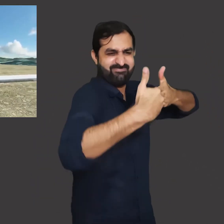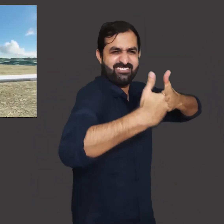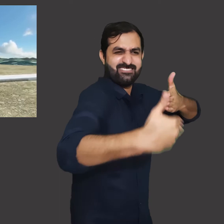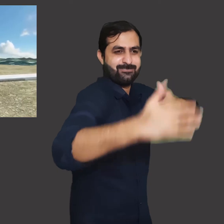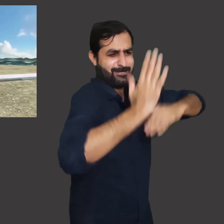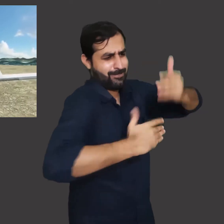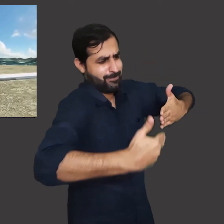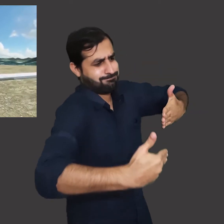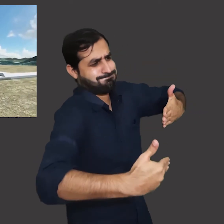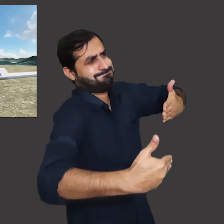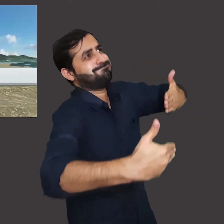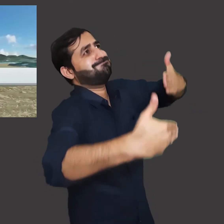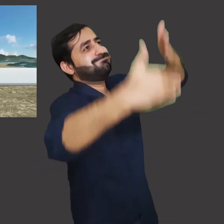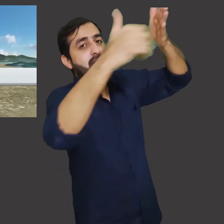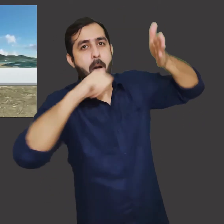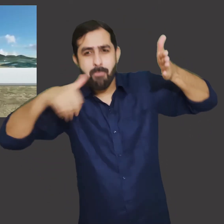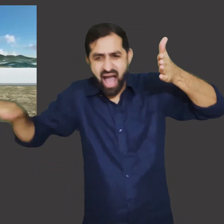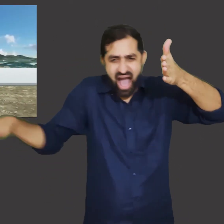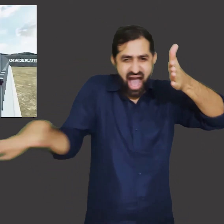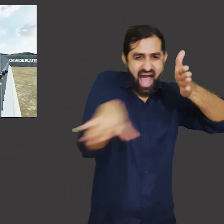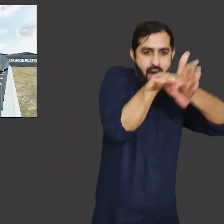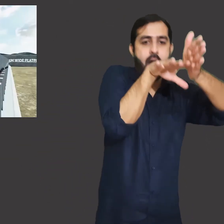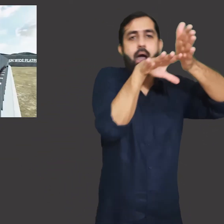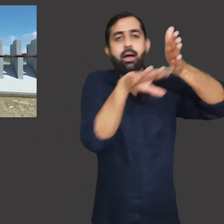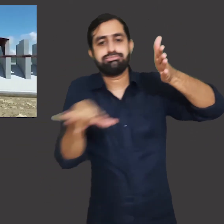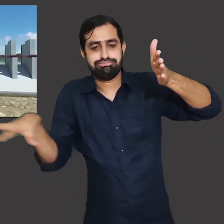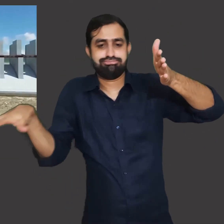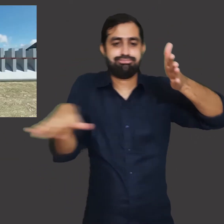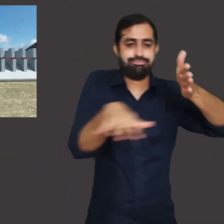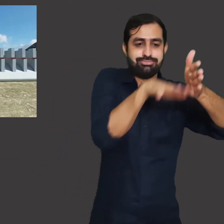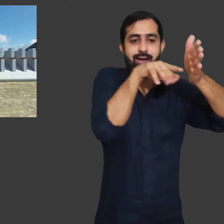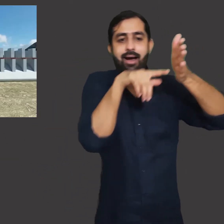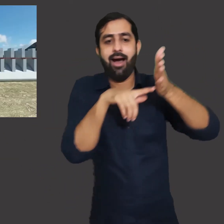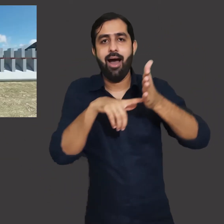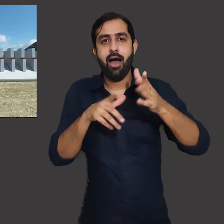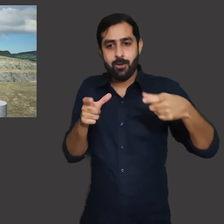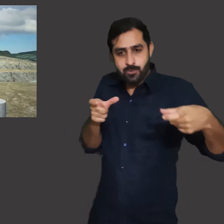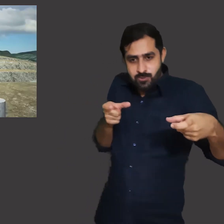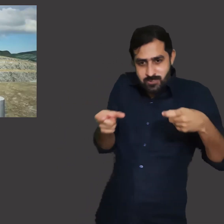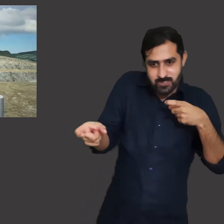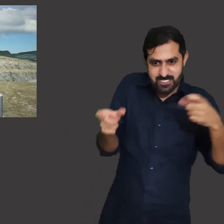and control the free flow of water from one location to another.